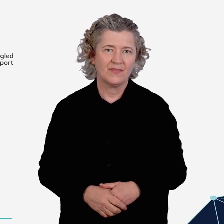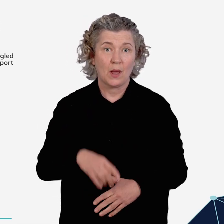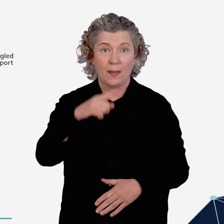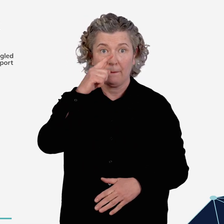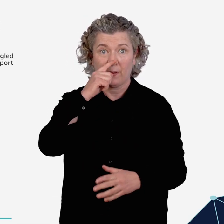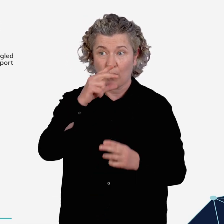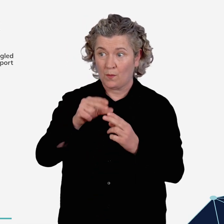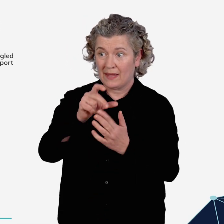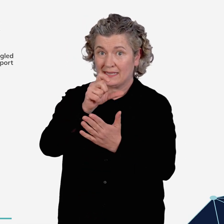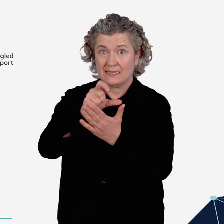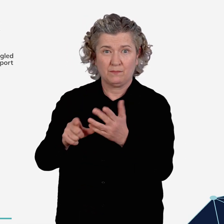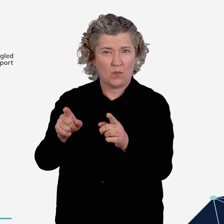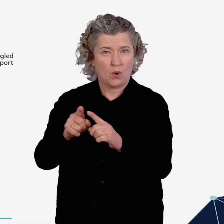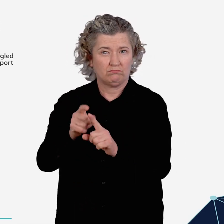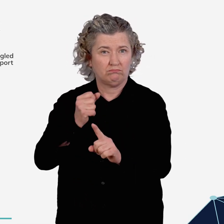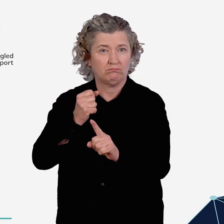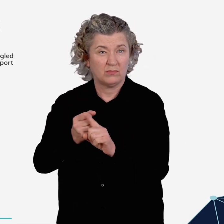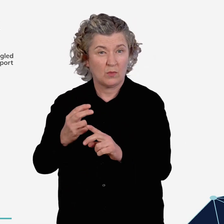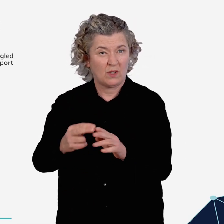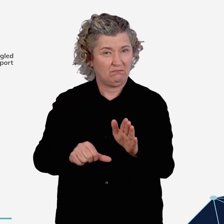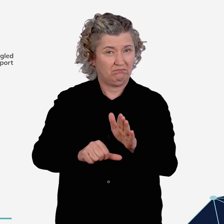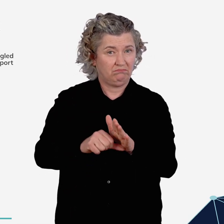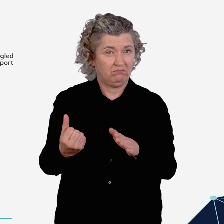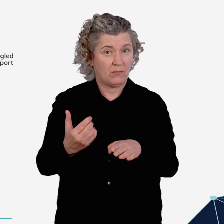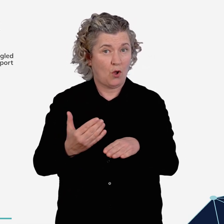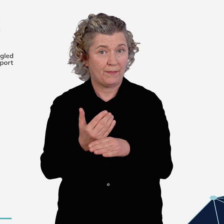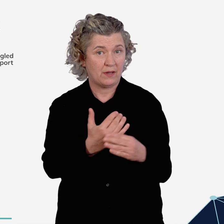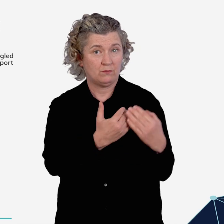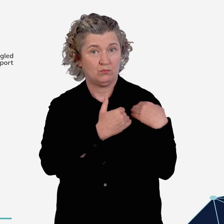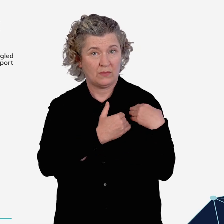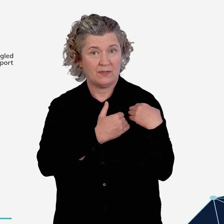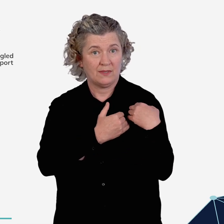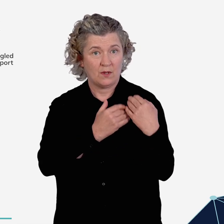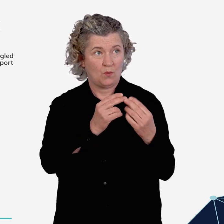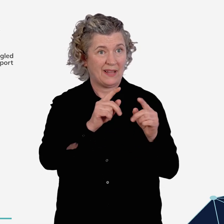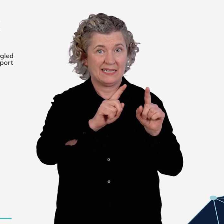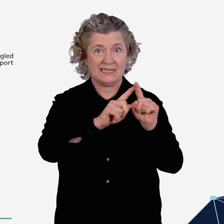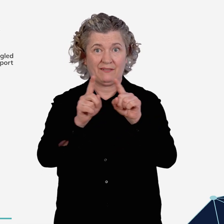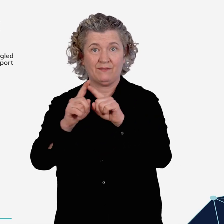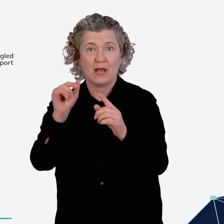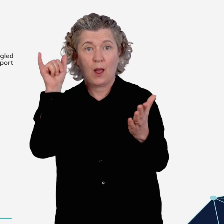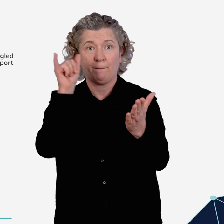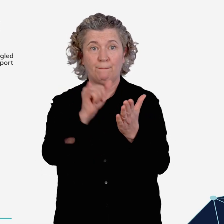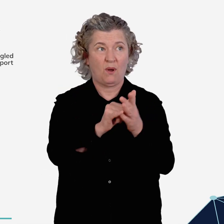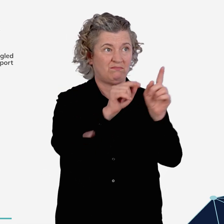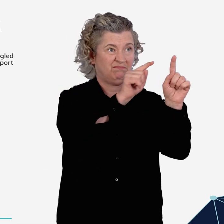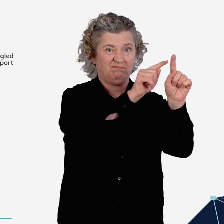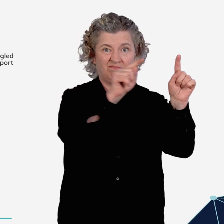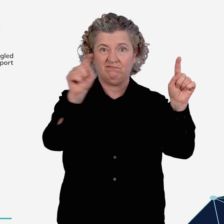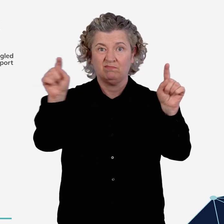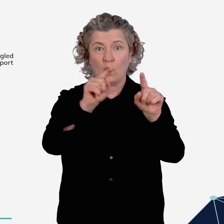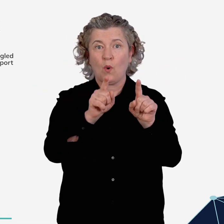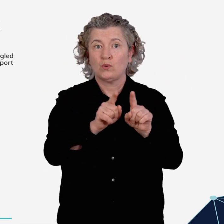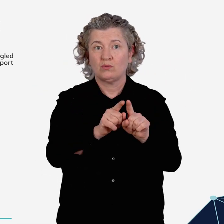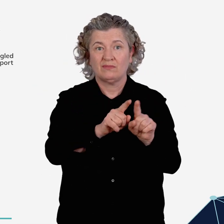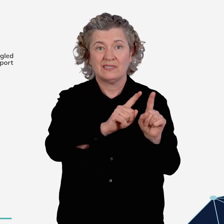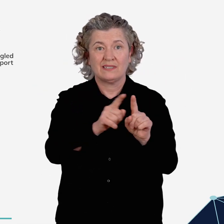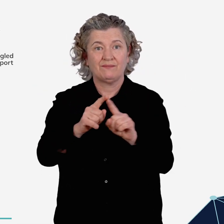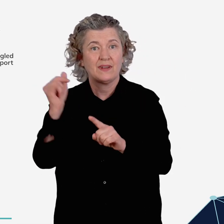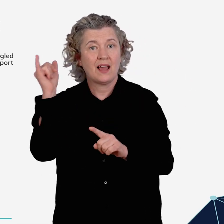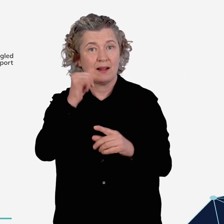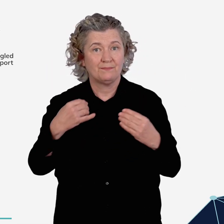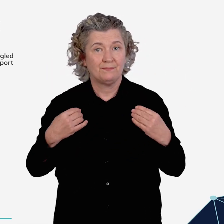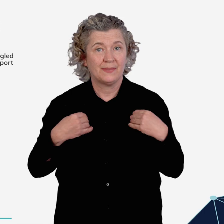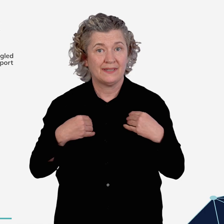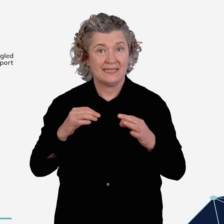People living with disability may also be impacted by poorly delineated operational responsibilities between airports and airlines,